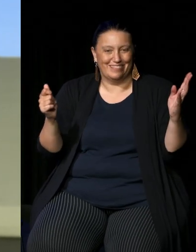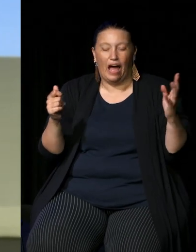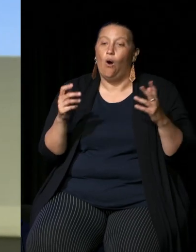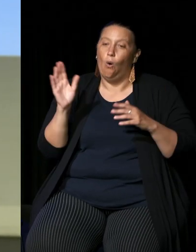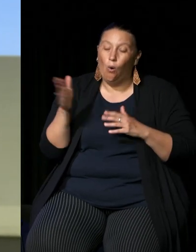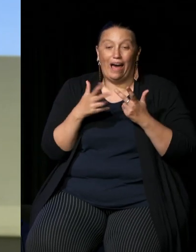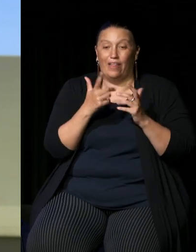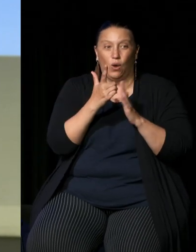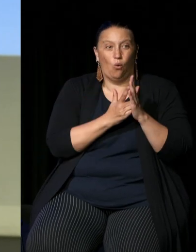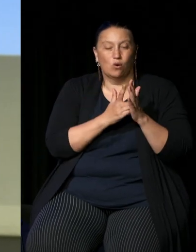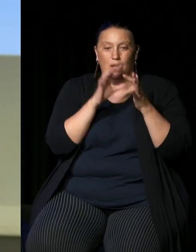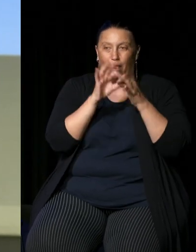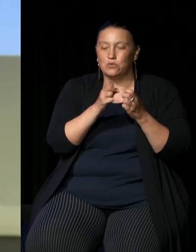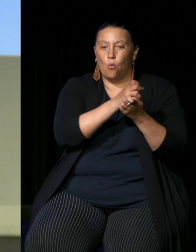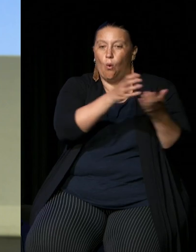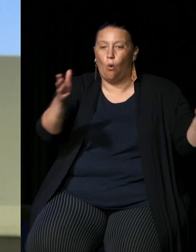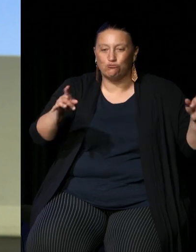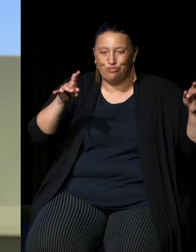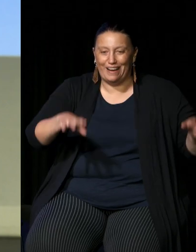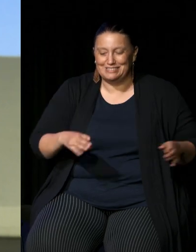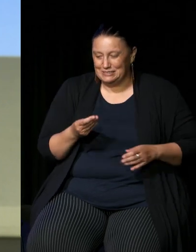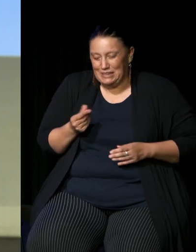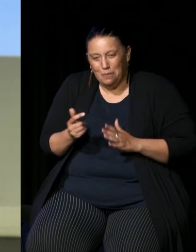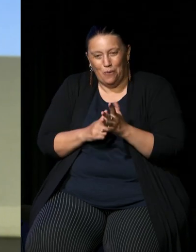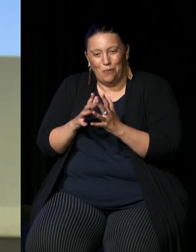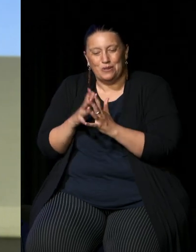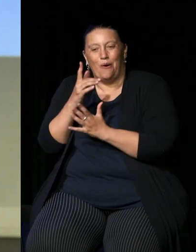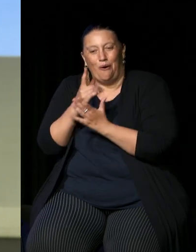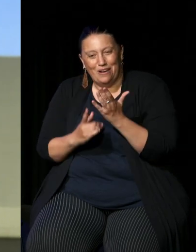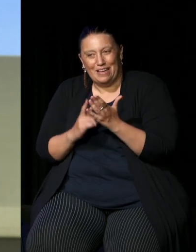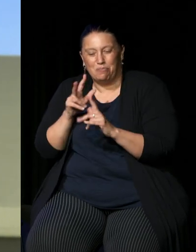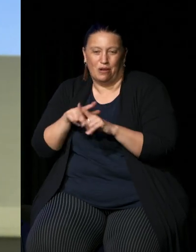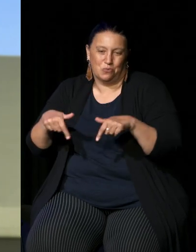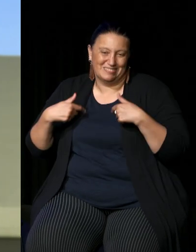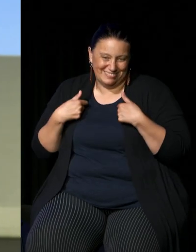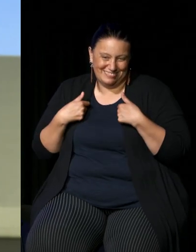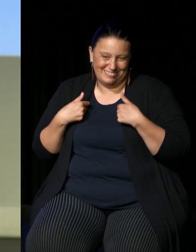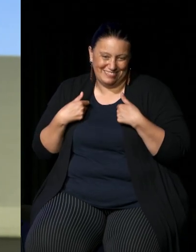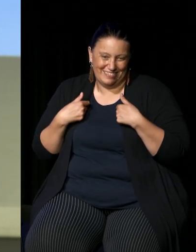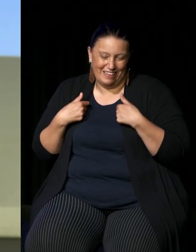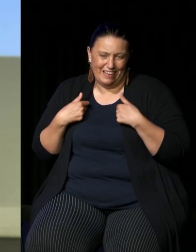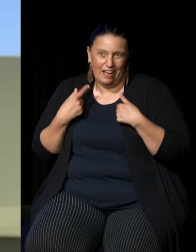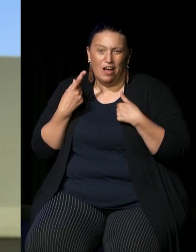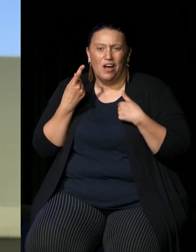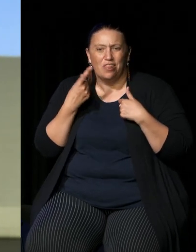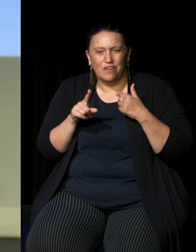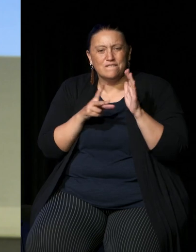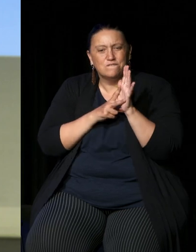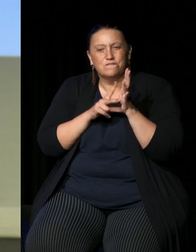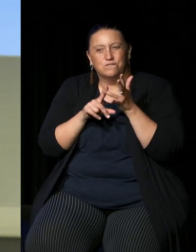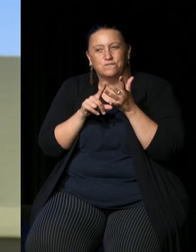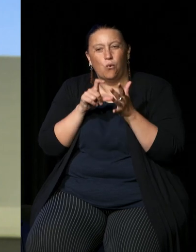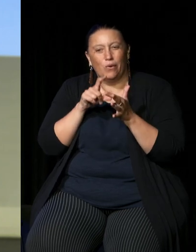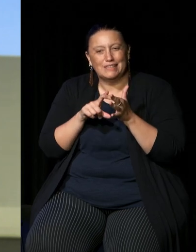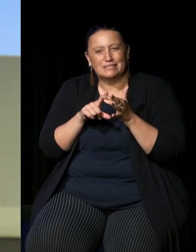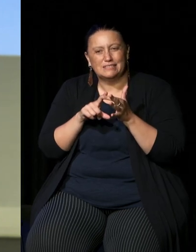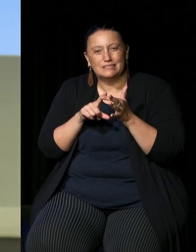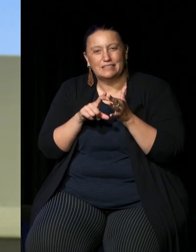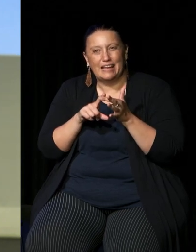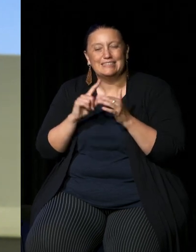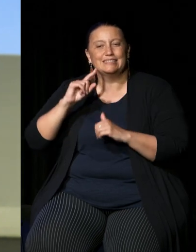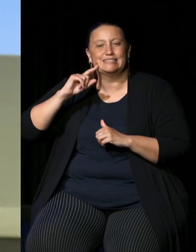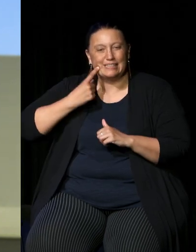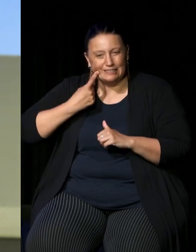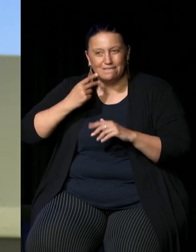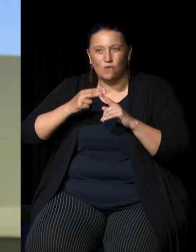intended to require that Parliament listen to us because over so many years policies have been made